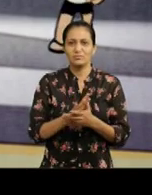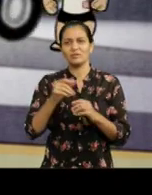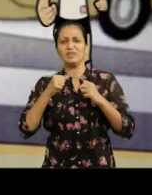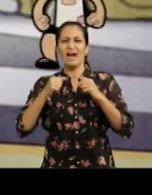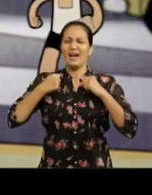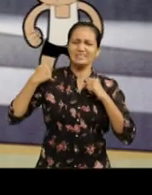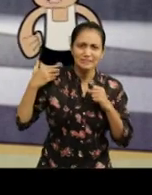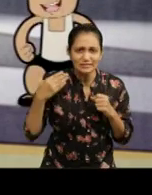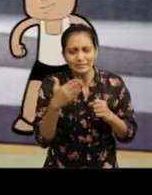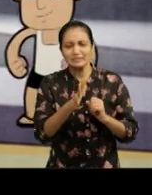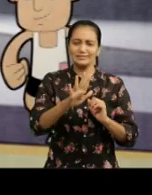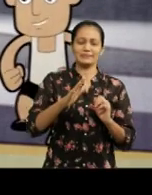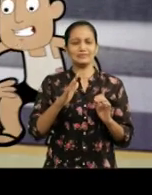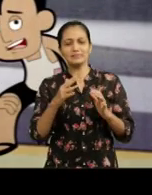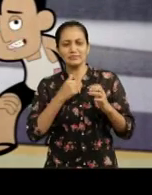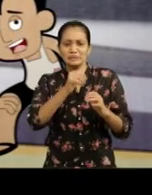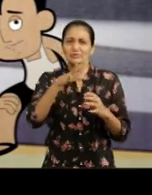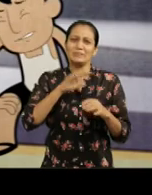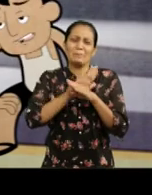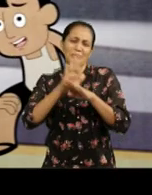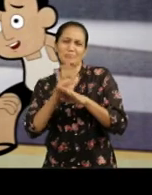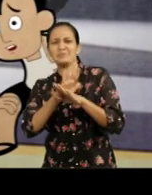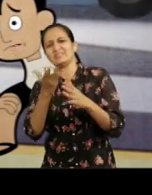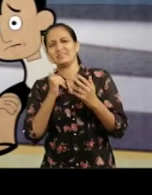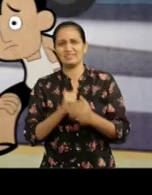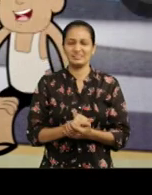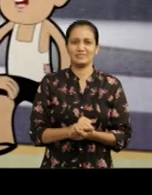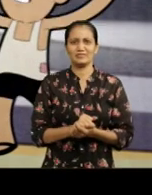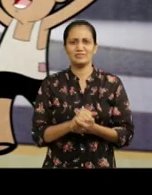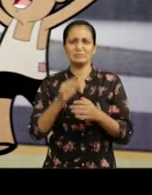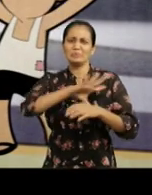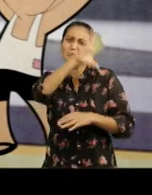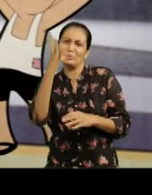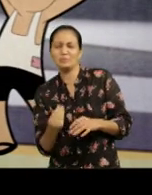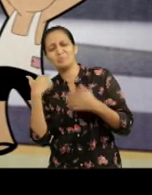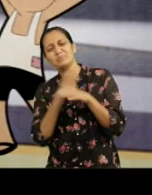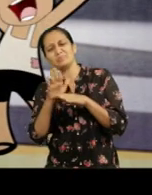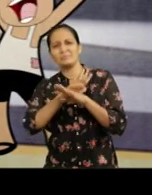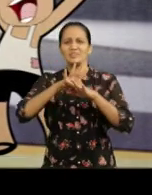Sorry, Sorry, Sorry yaar, was so caught up. aa, busy day you know, yaaah!